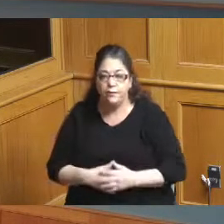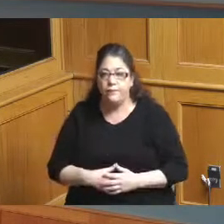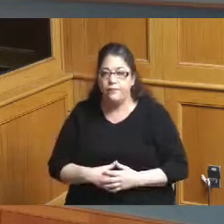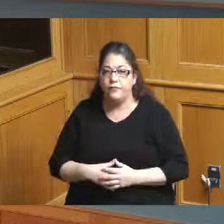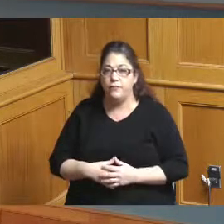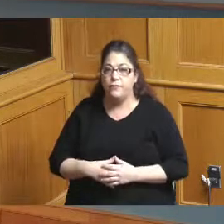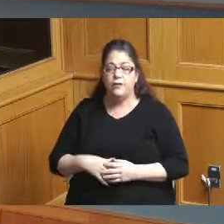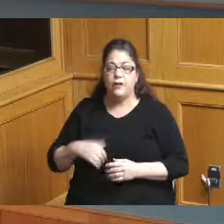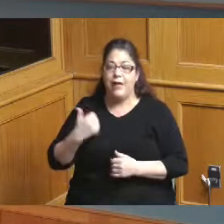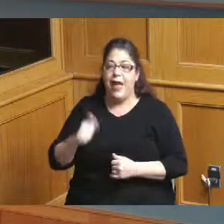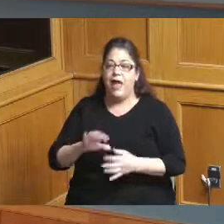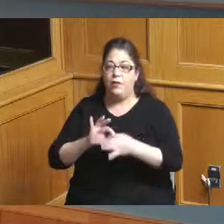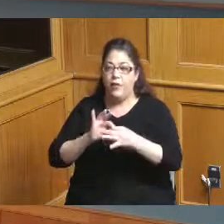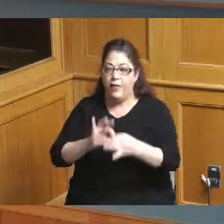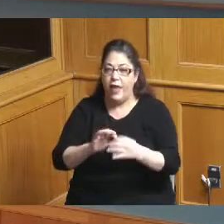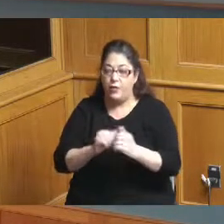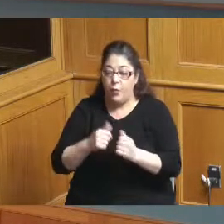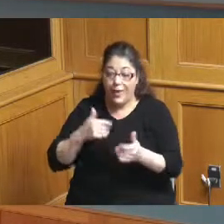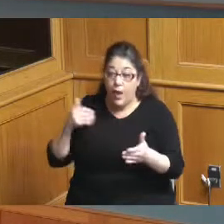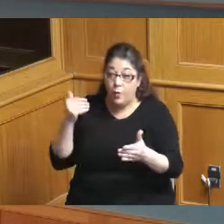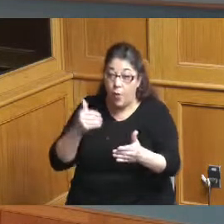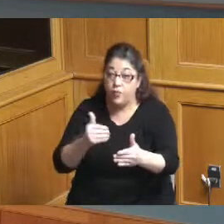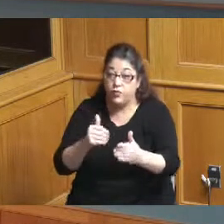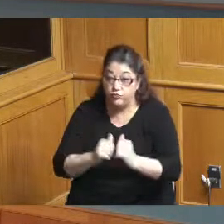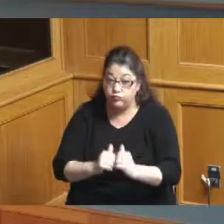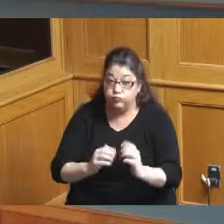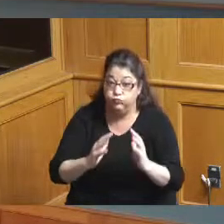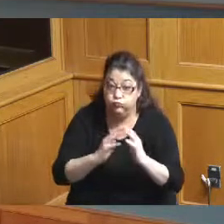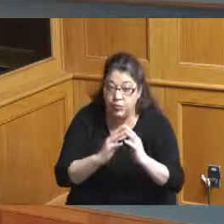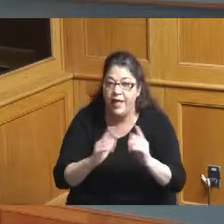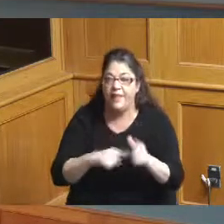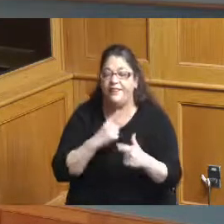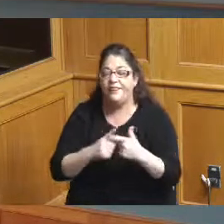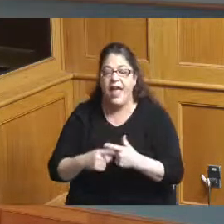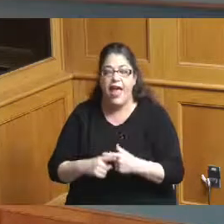hotel as we get closer to something I think maybe we wouldn't want to hold ourselves to